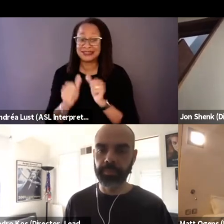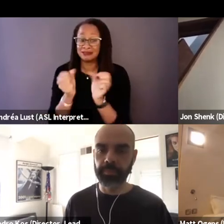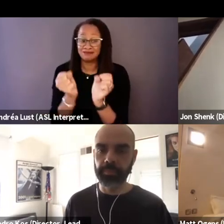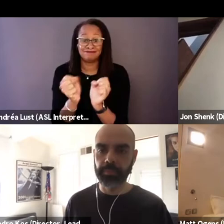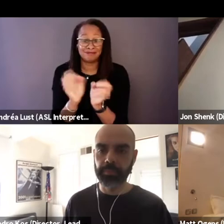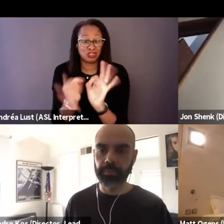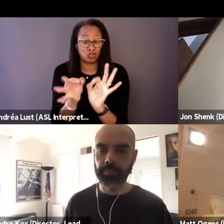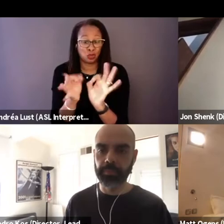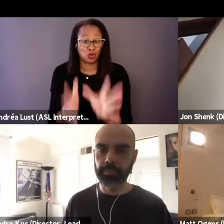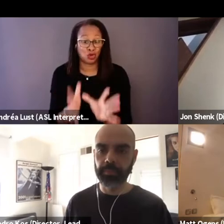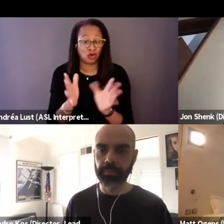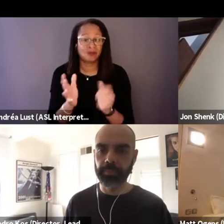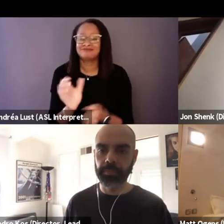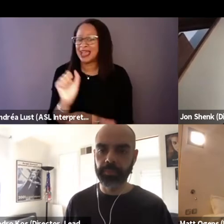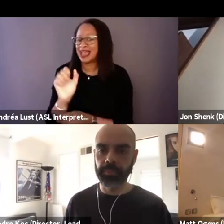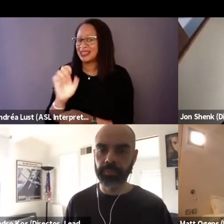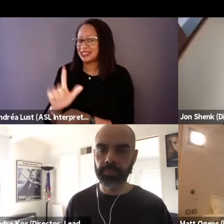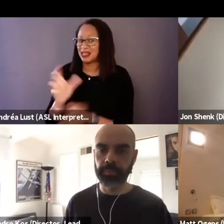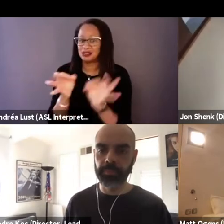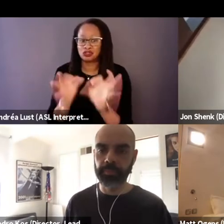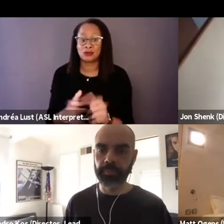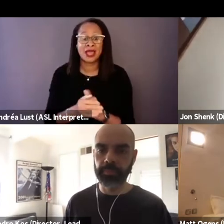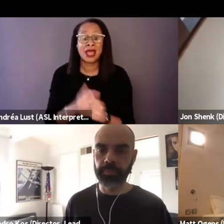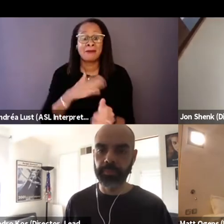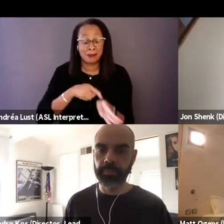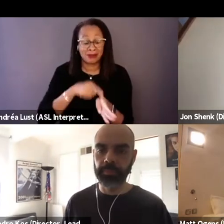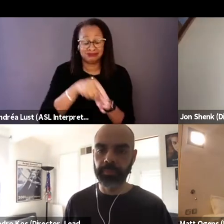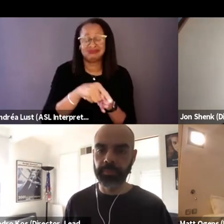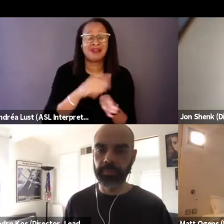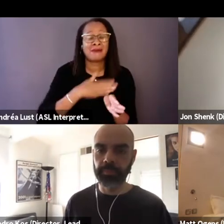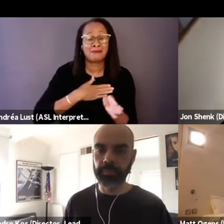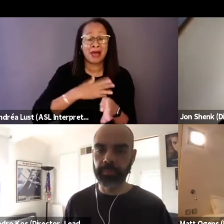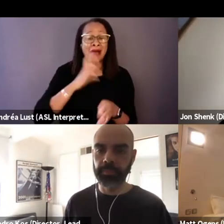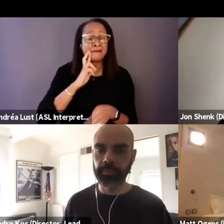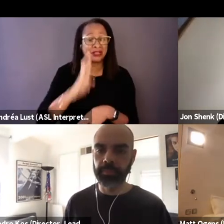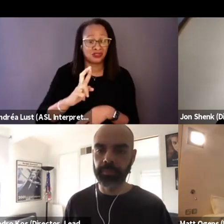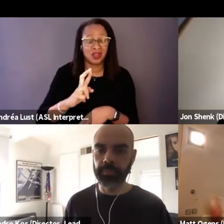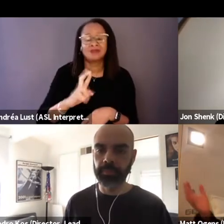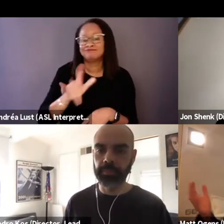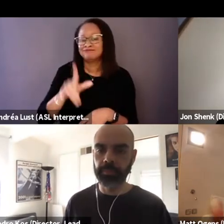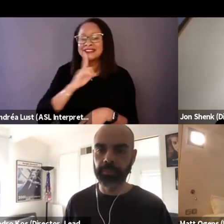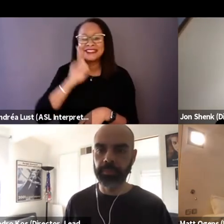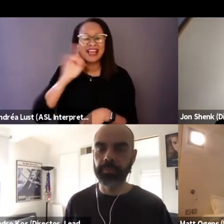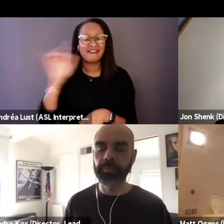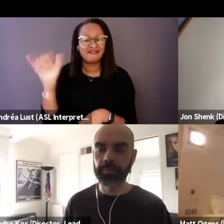but I'd say the main thing is that my best friend's deaf since I was about six, seven years old, still to this day.